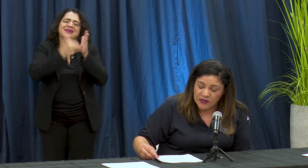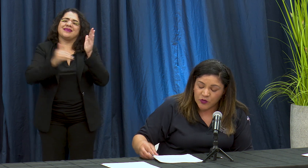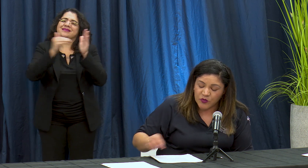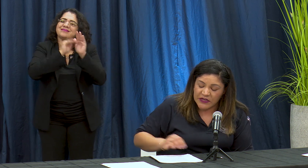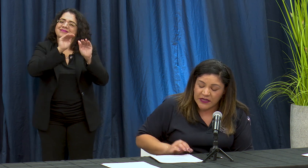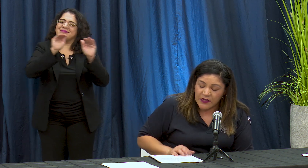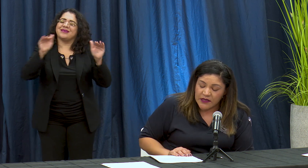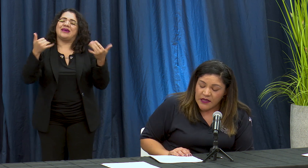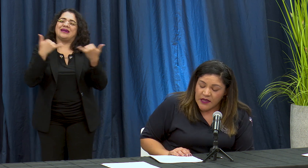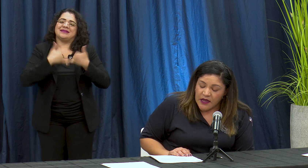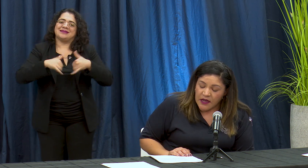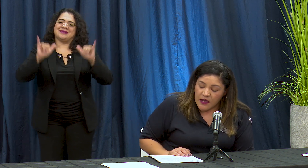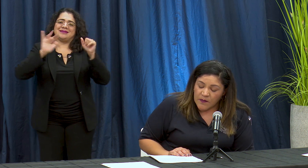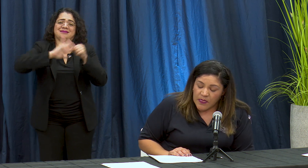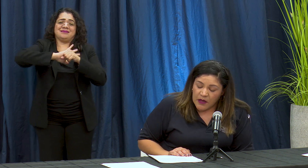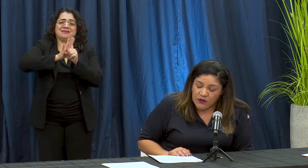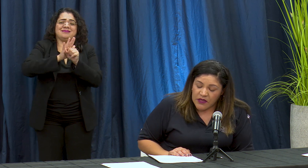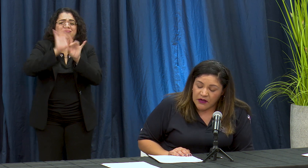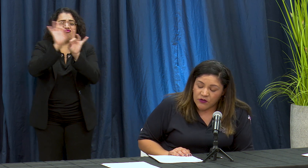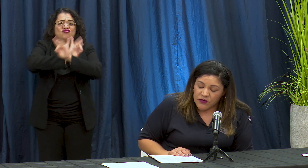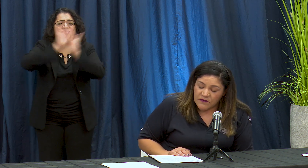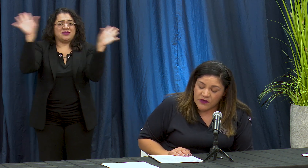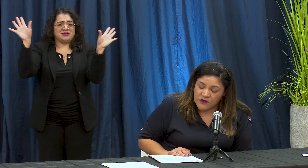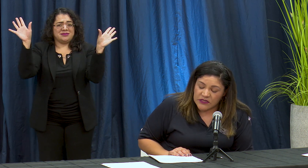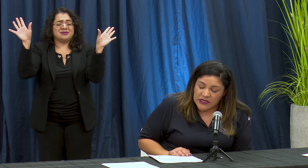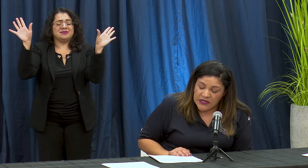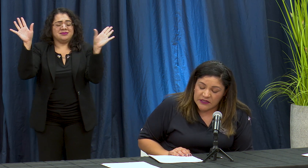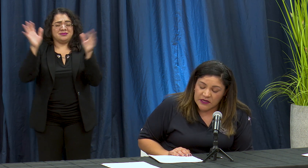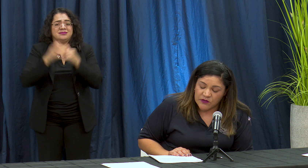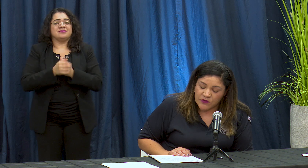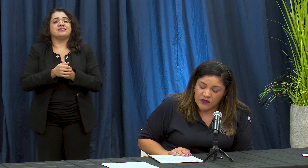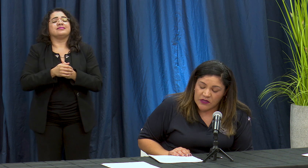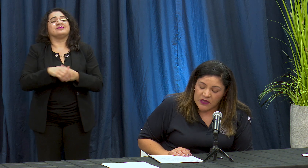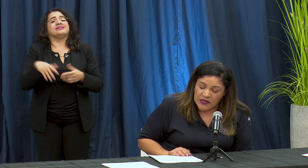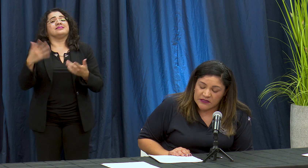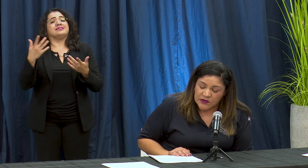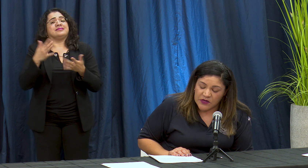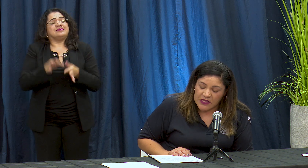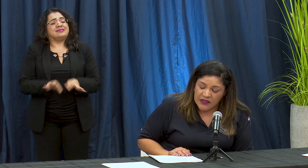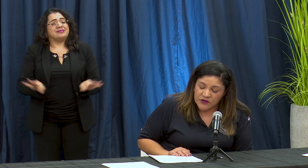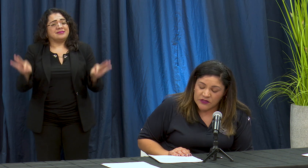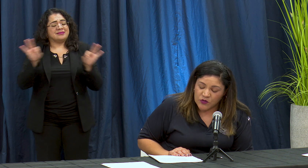salud pública aboard our coronavirus y la salud y la seguridad de nuestra